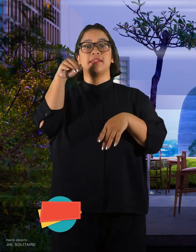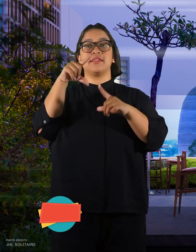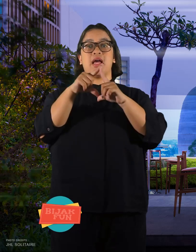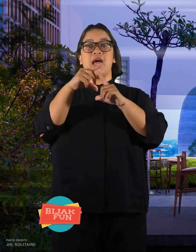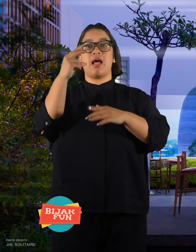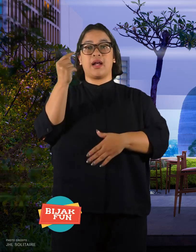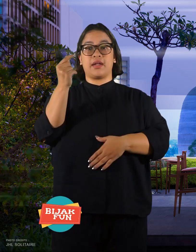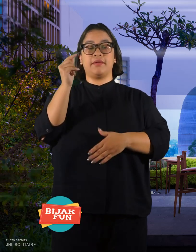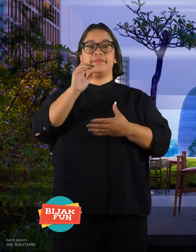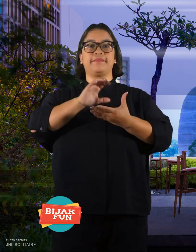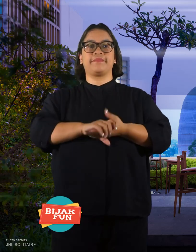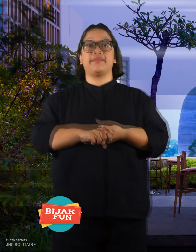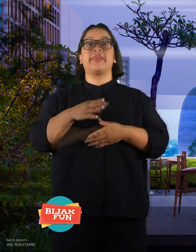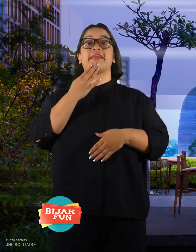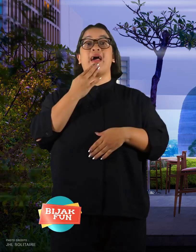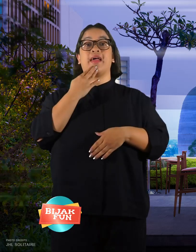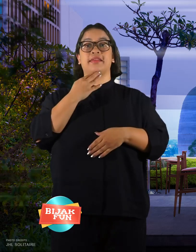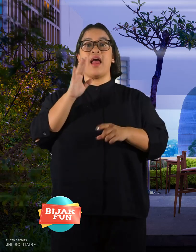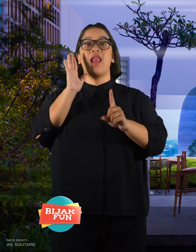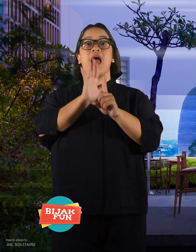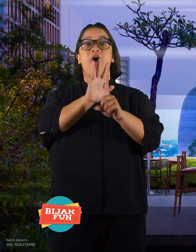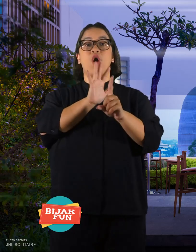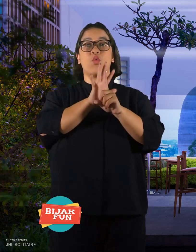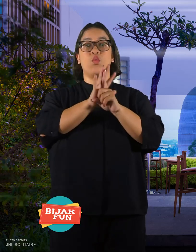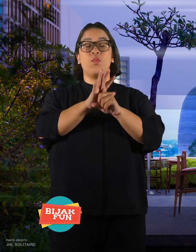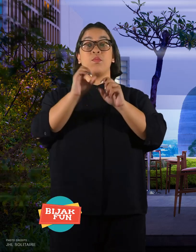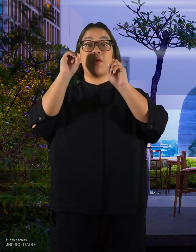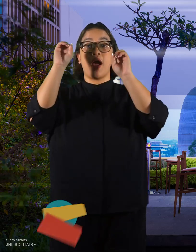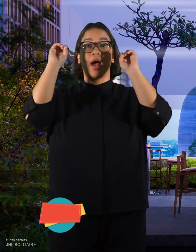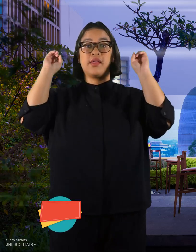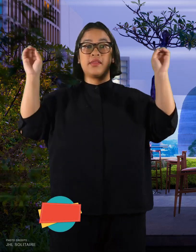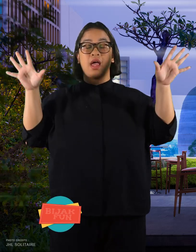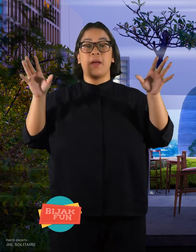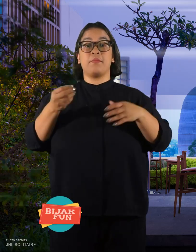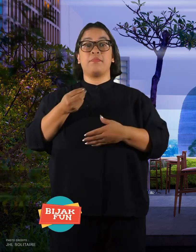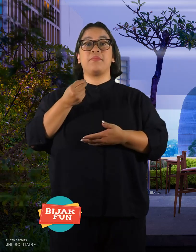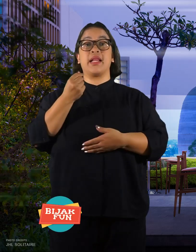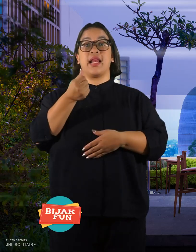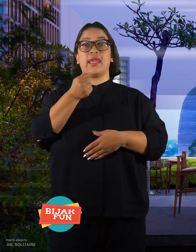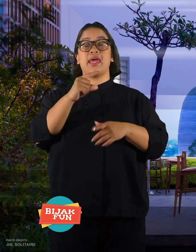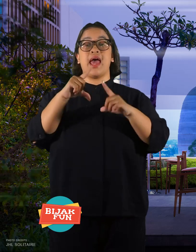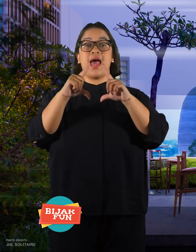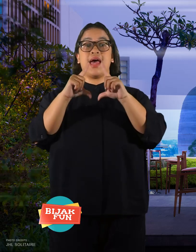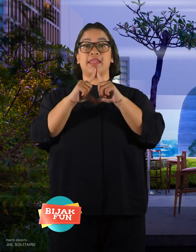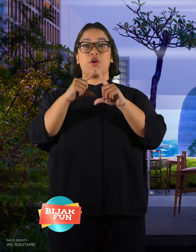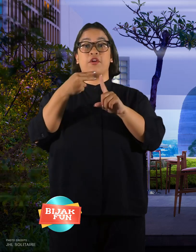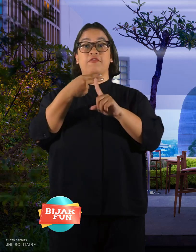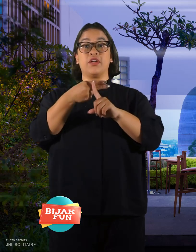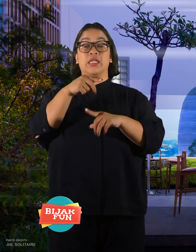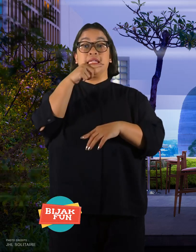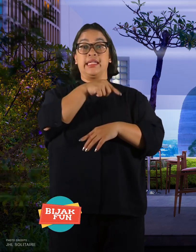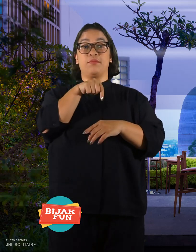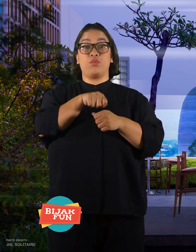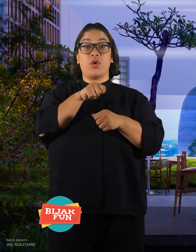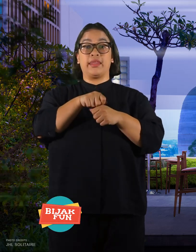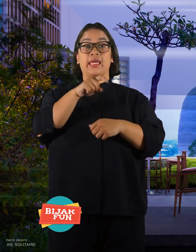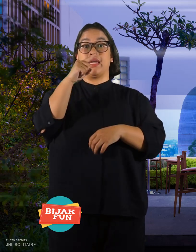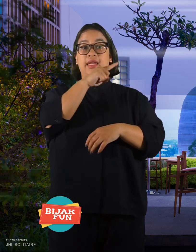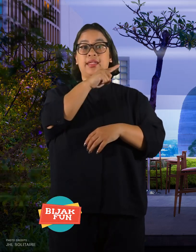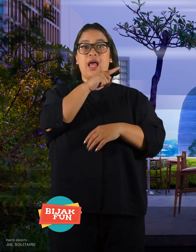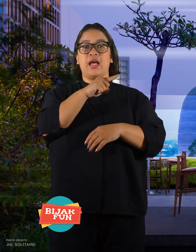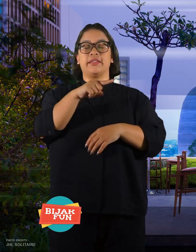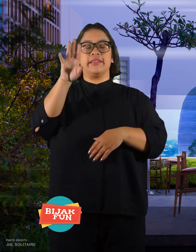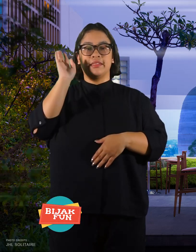It turns out that the action figures sell a lot so this is it